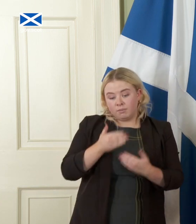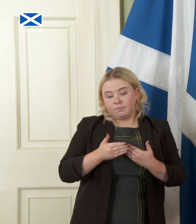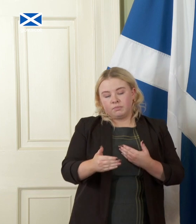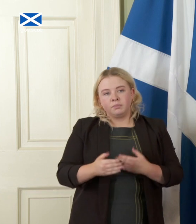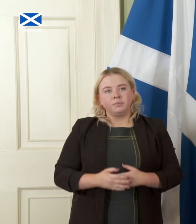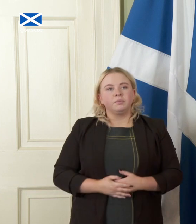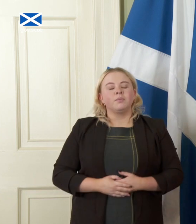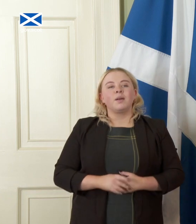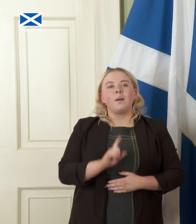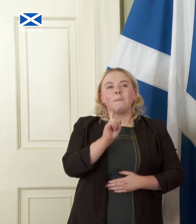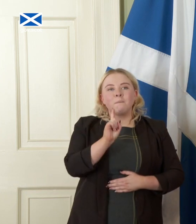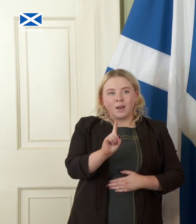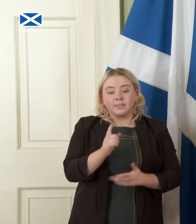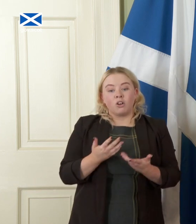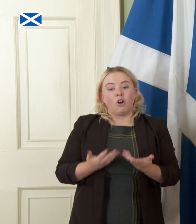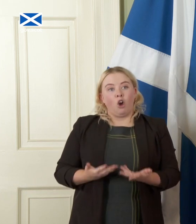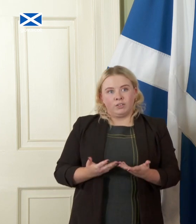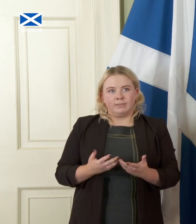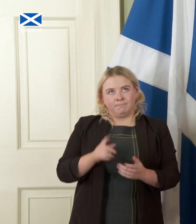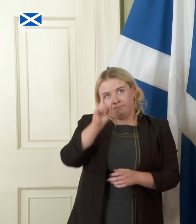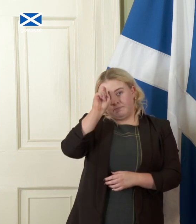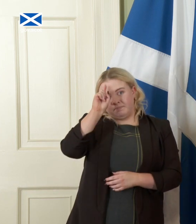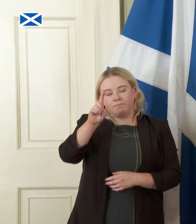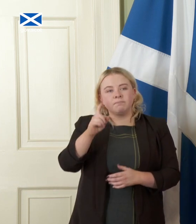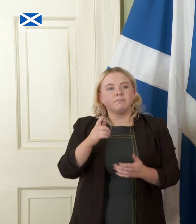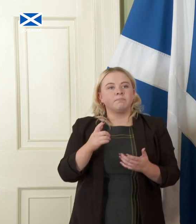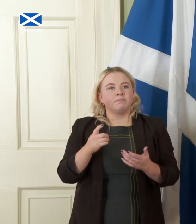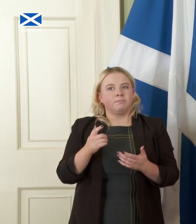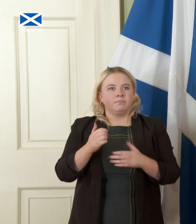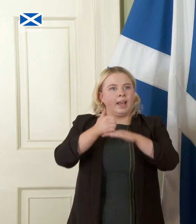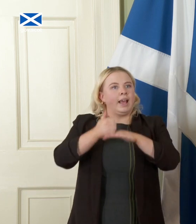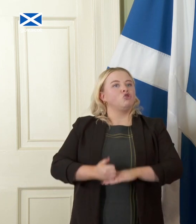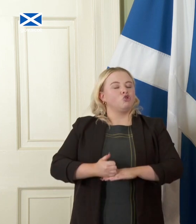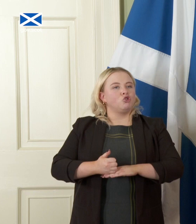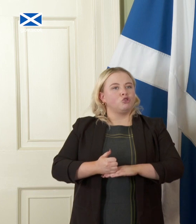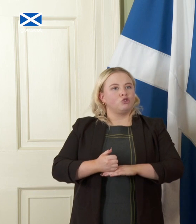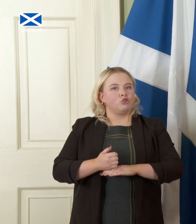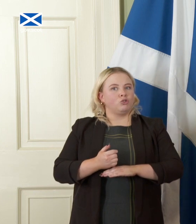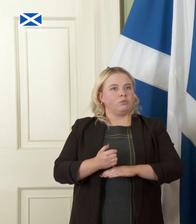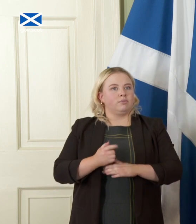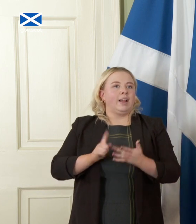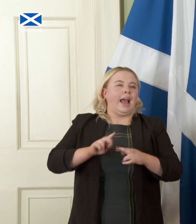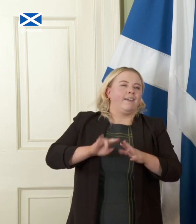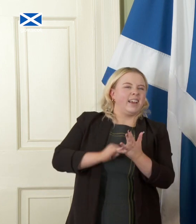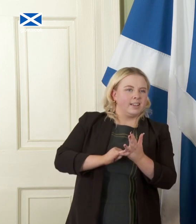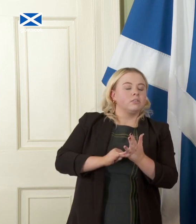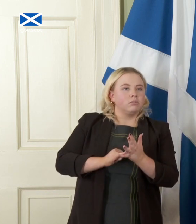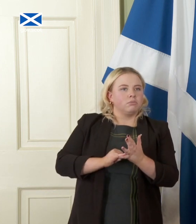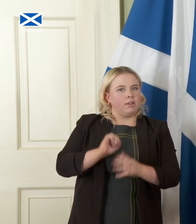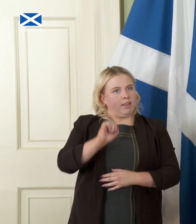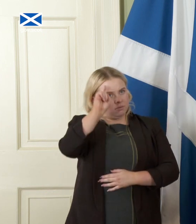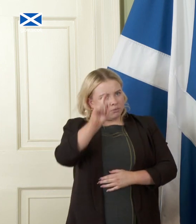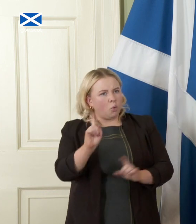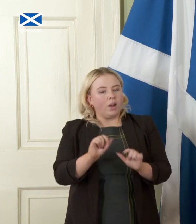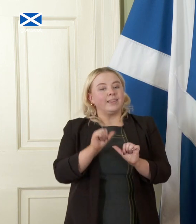come but the current estimate of the Institute for Fiscal Studies is that the next GERS publication